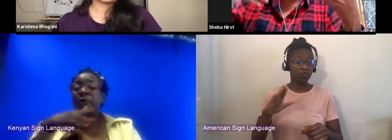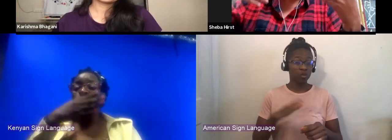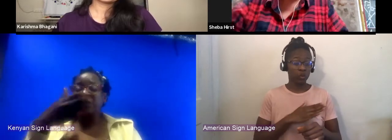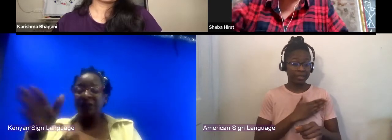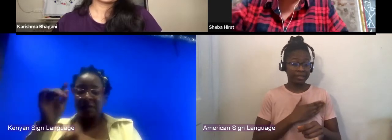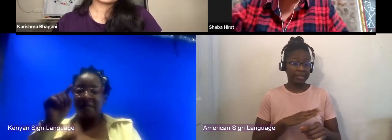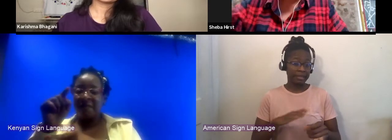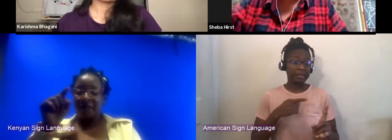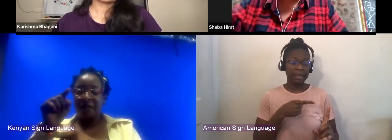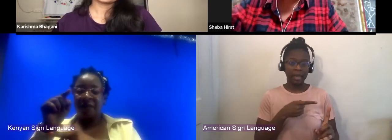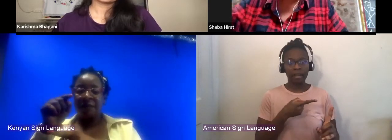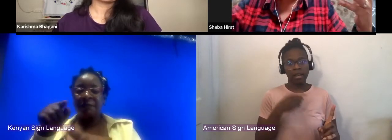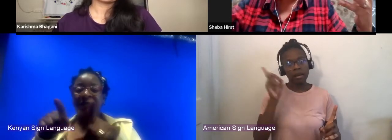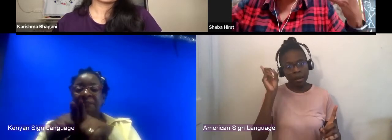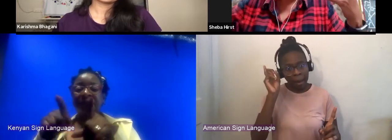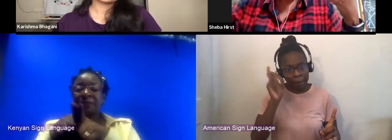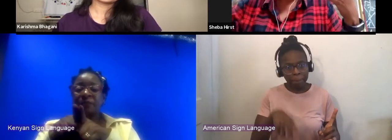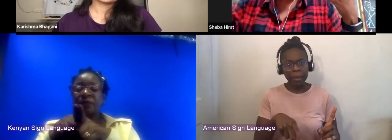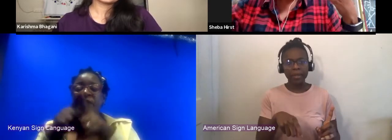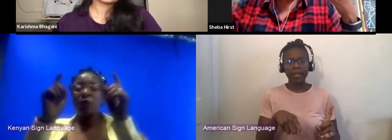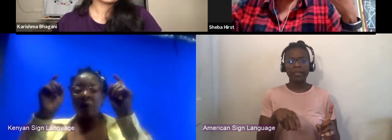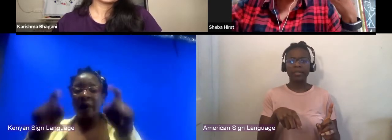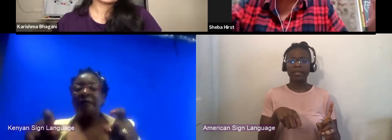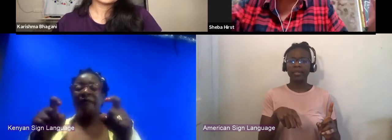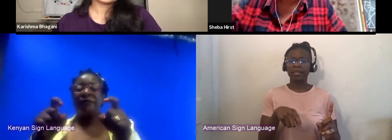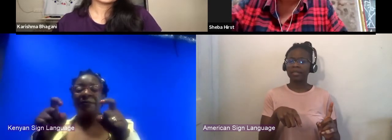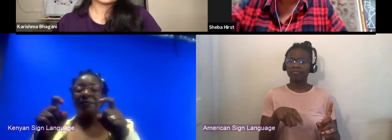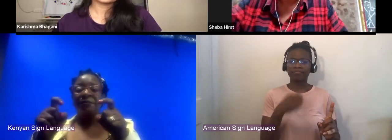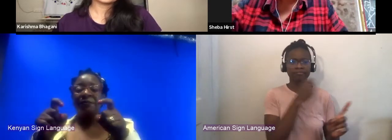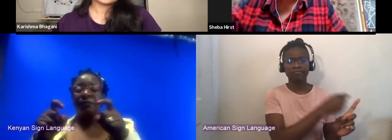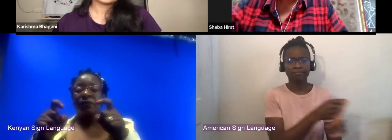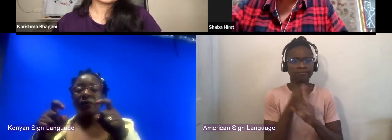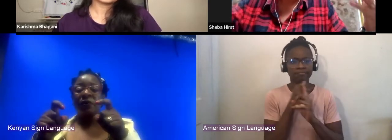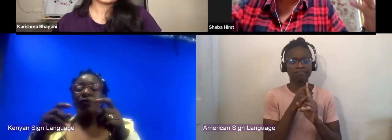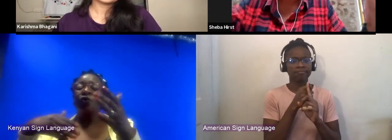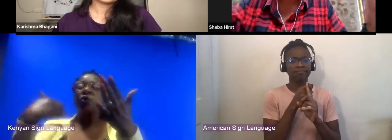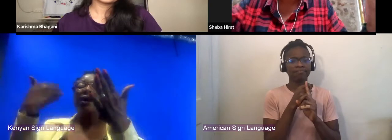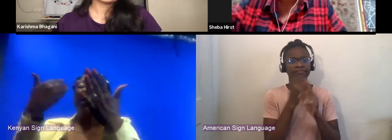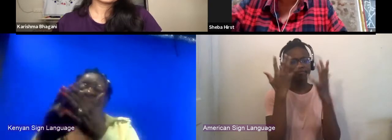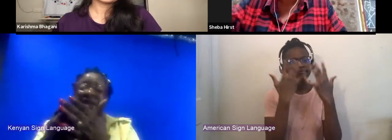you have to reach 100s and 100s 1000s and 1000s of people to be able to